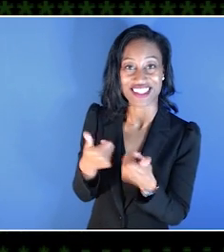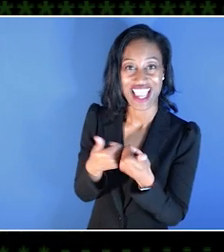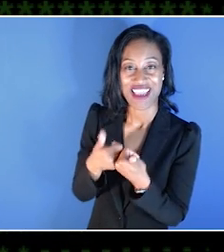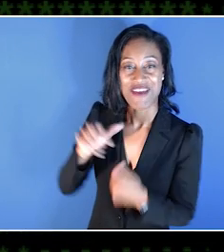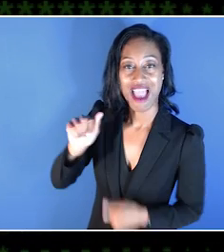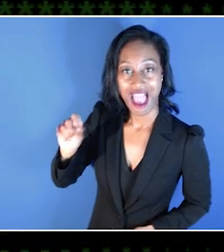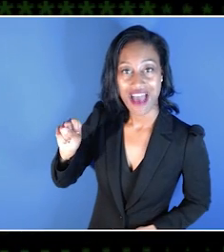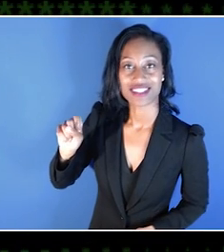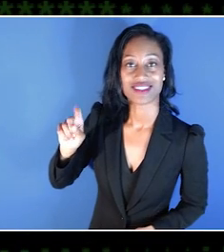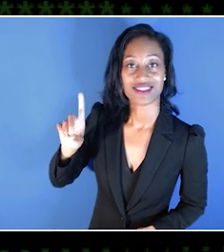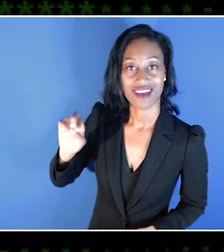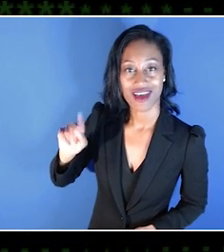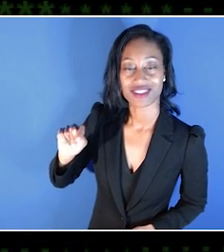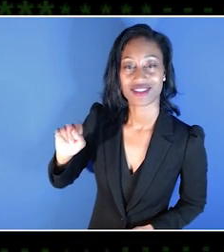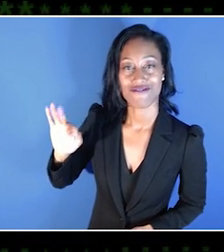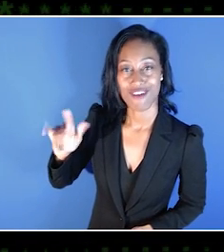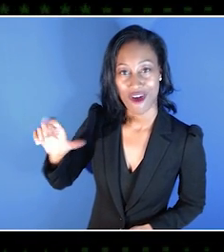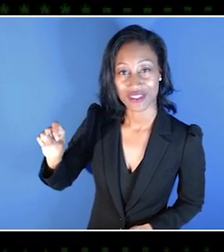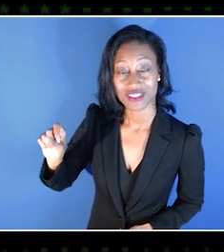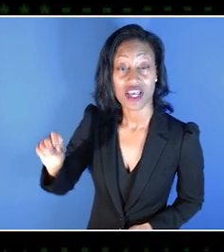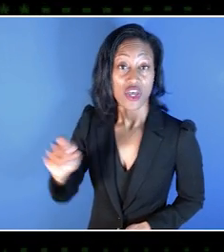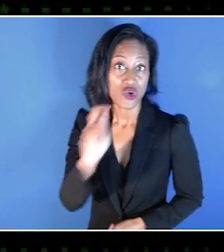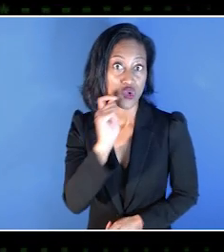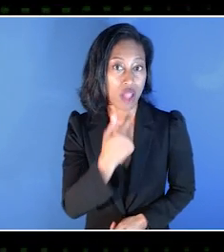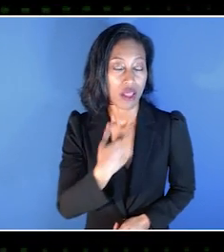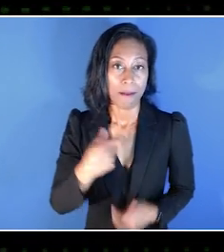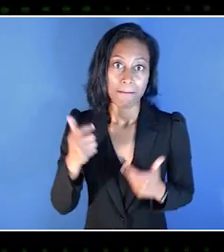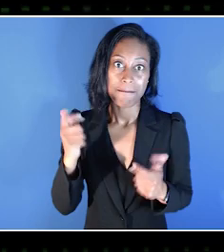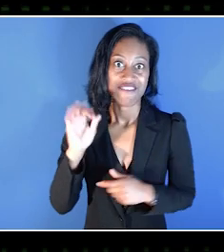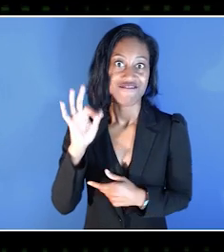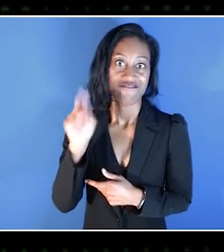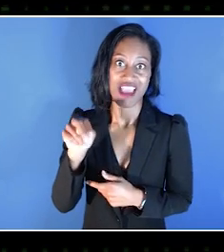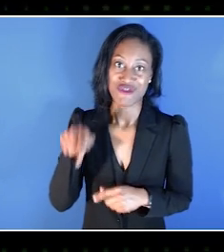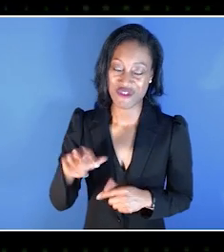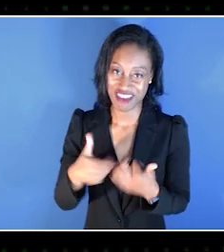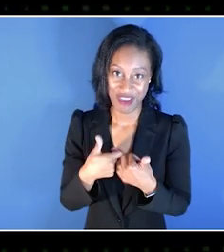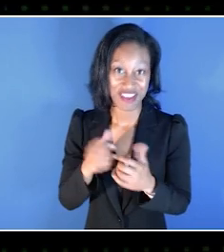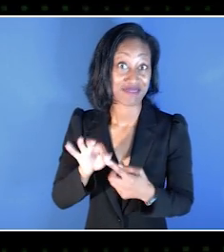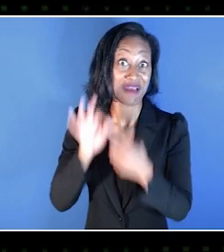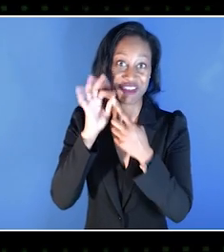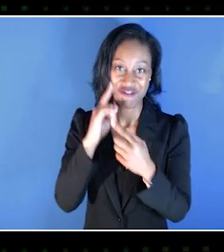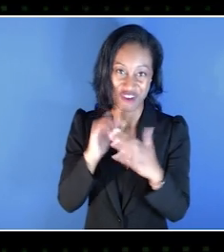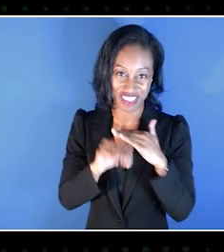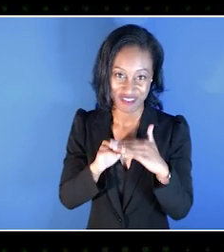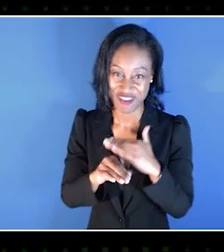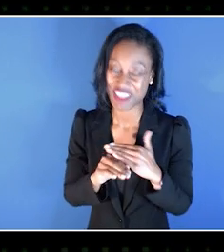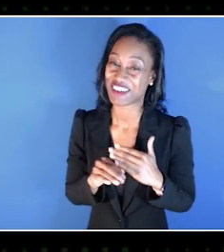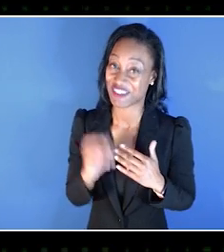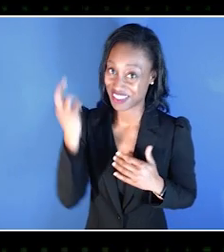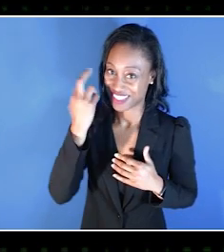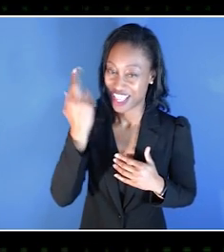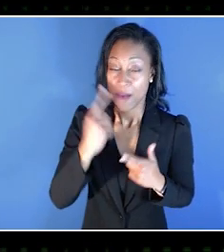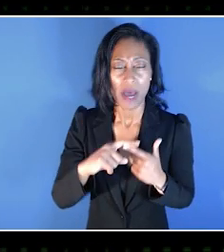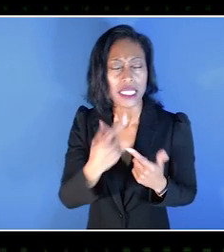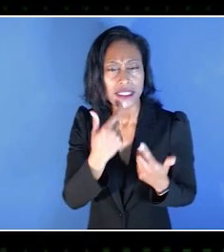Very cool. Well, I am a big fan of the game, especially for accessibility. So I've been wanting to ask, what was the journey like